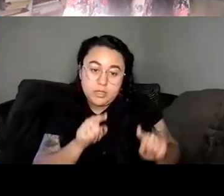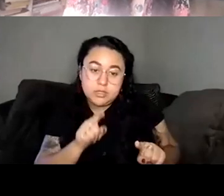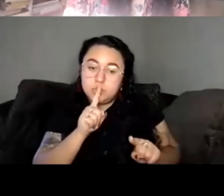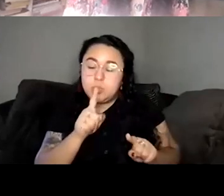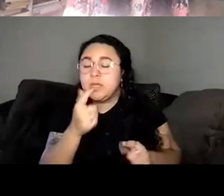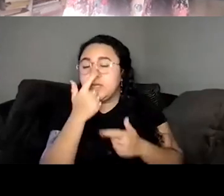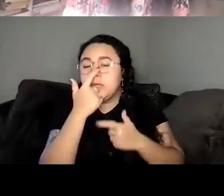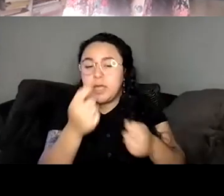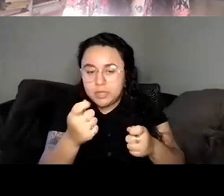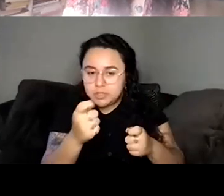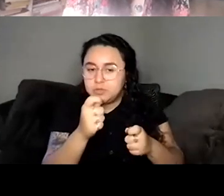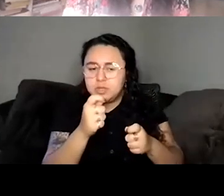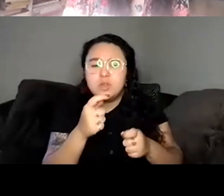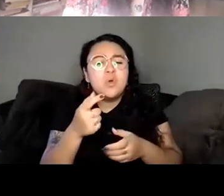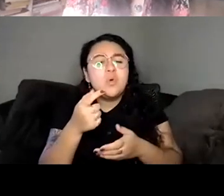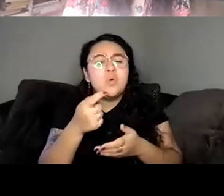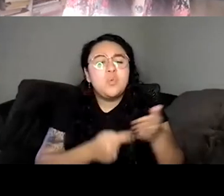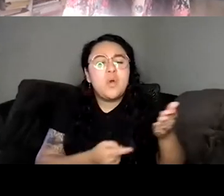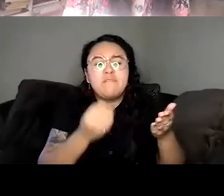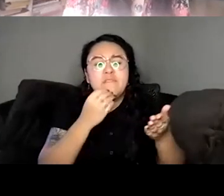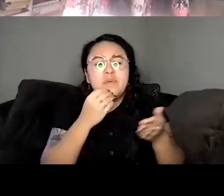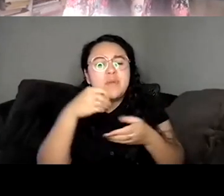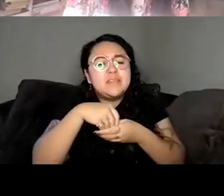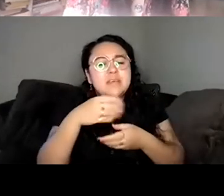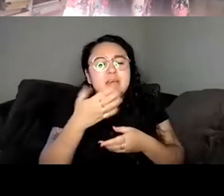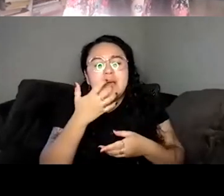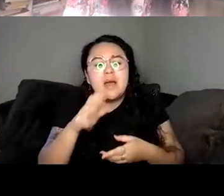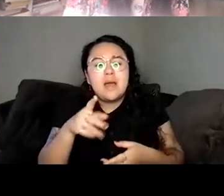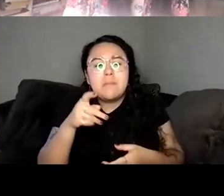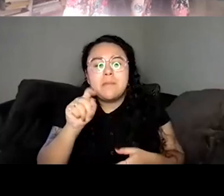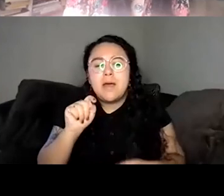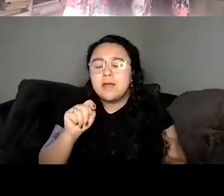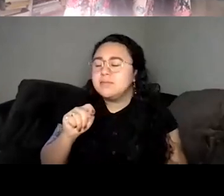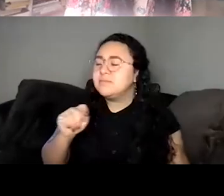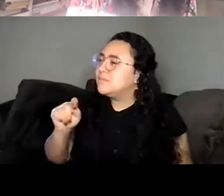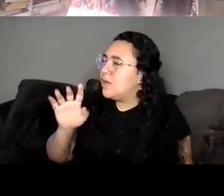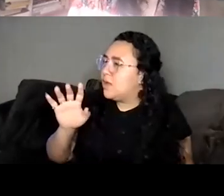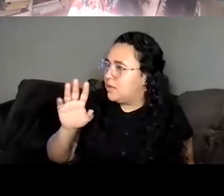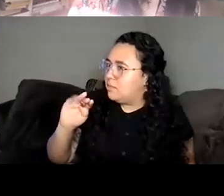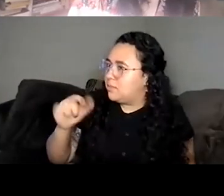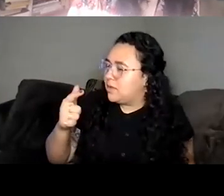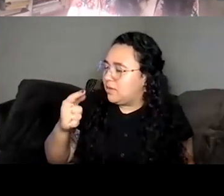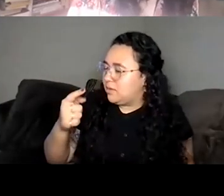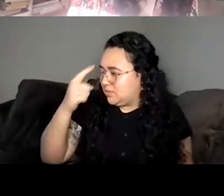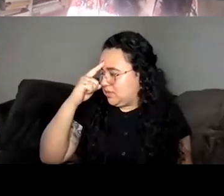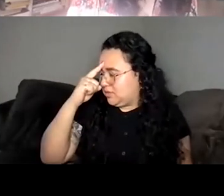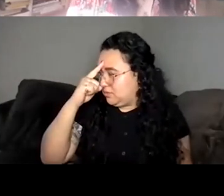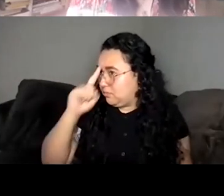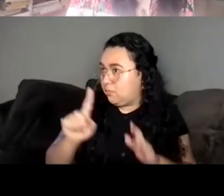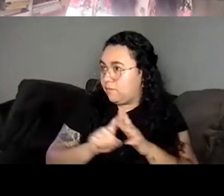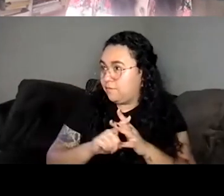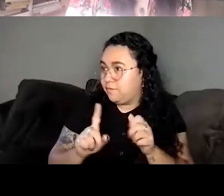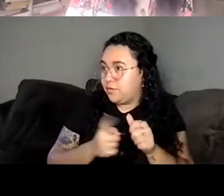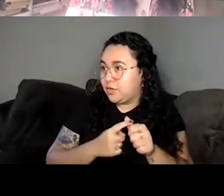Unknown Speaker My first thought was just an egg. Everyone